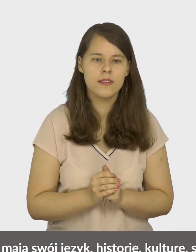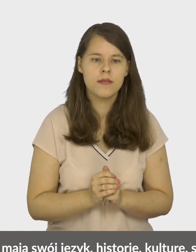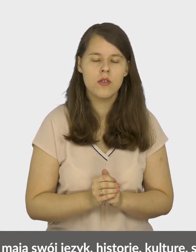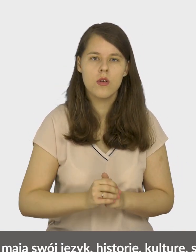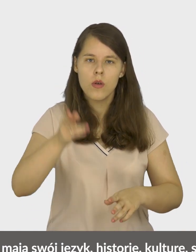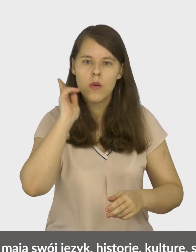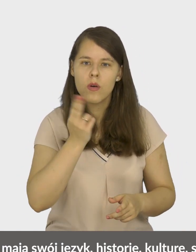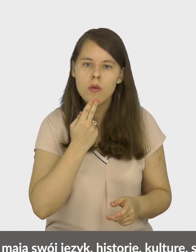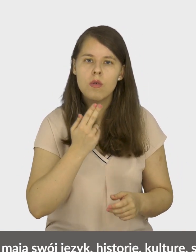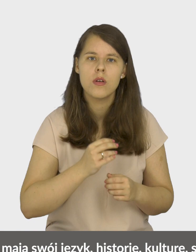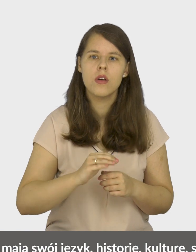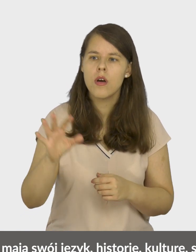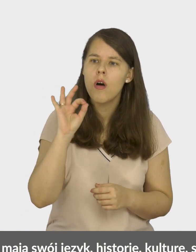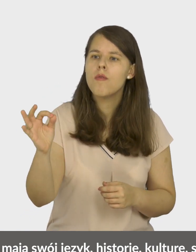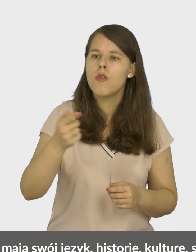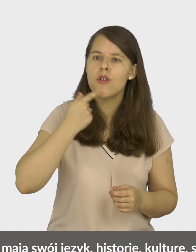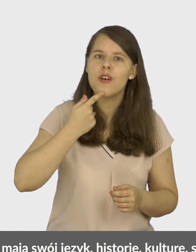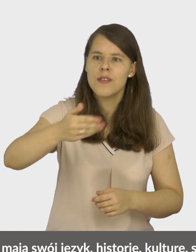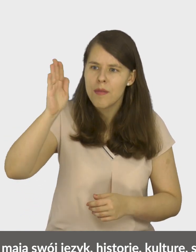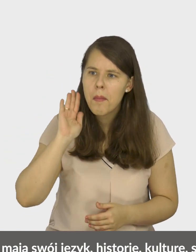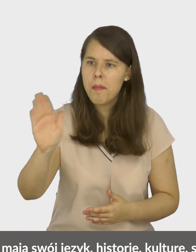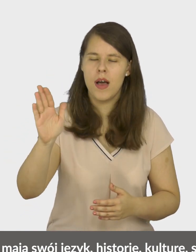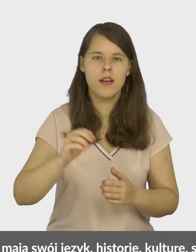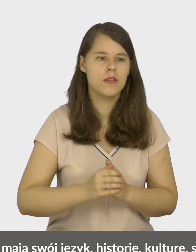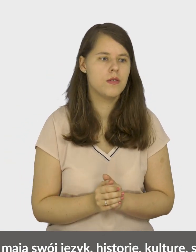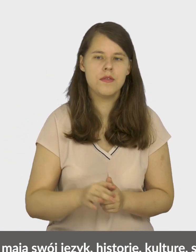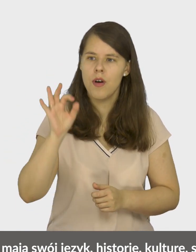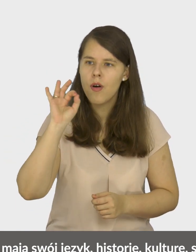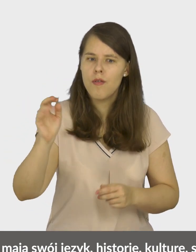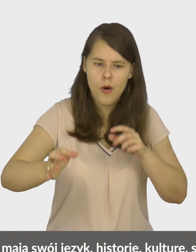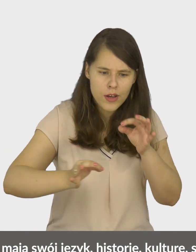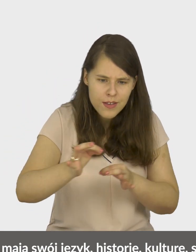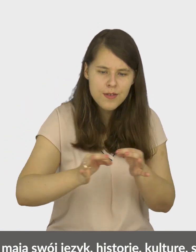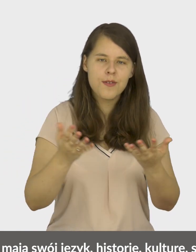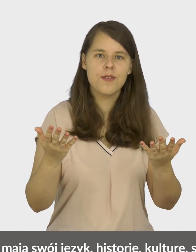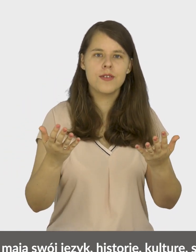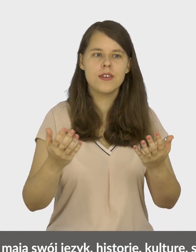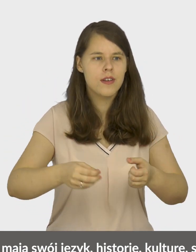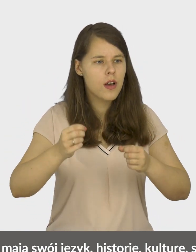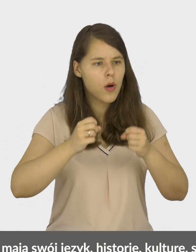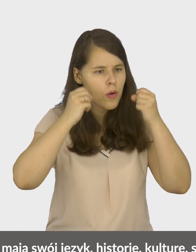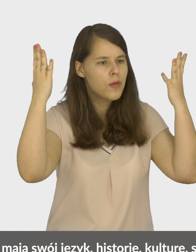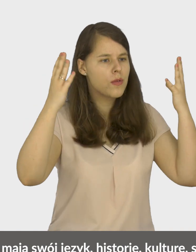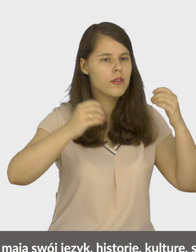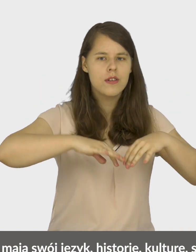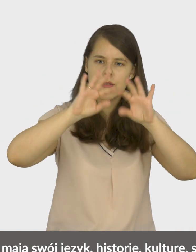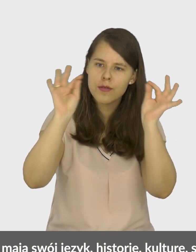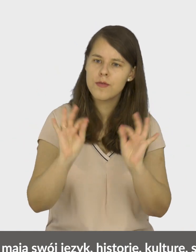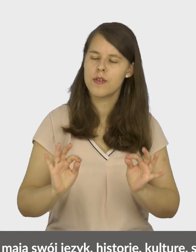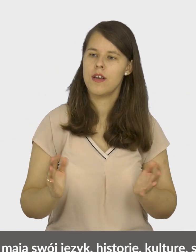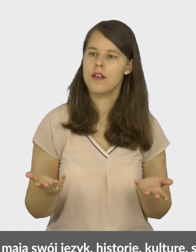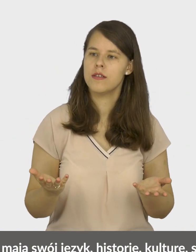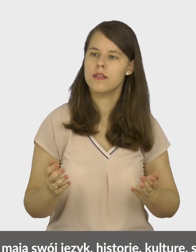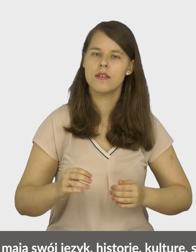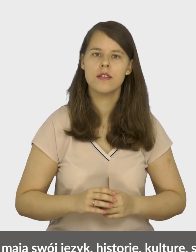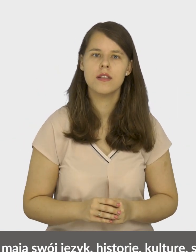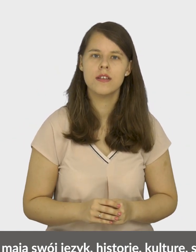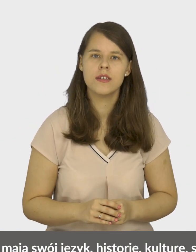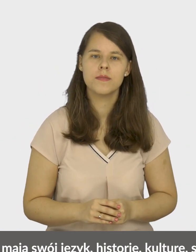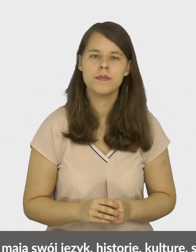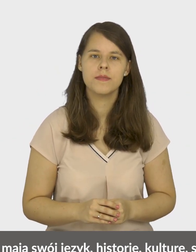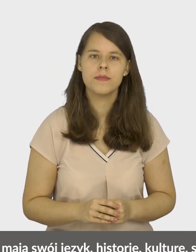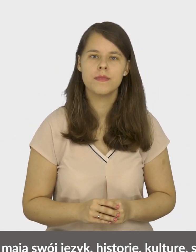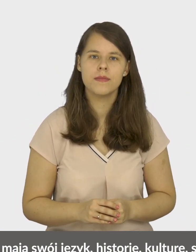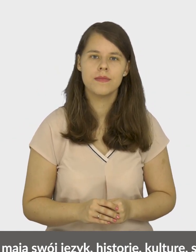That the deaf have their own language, history, culture, art....